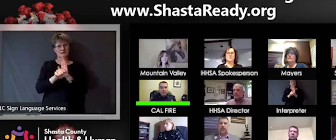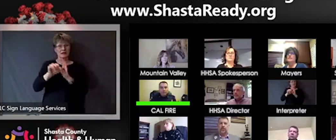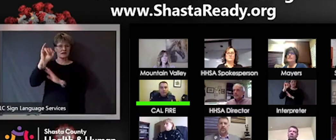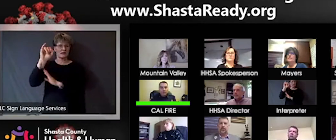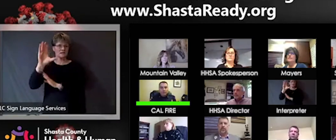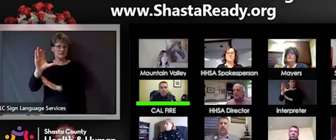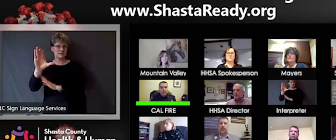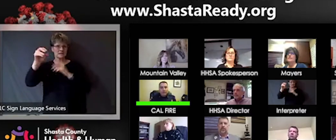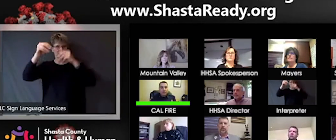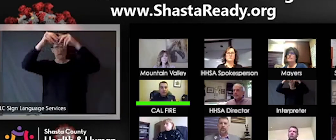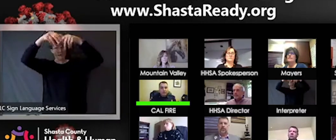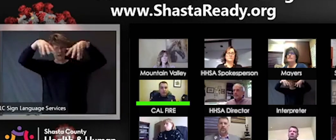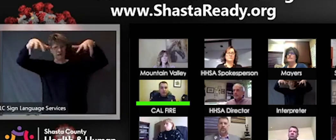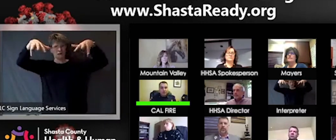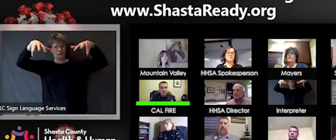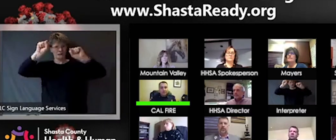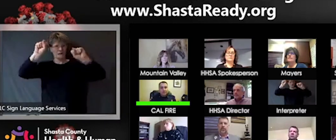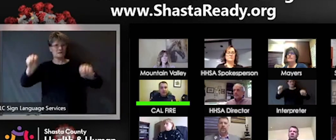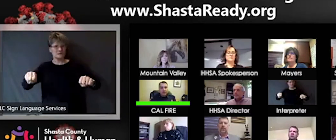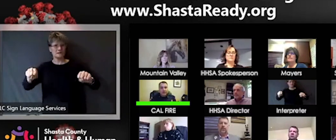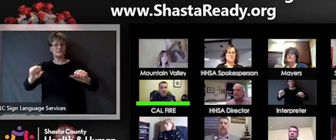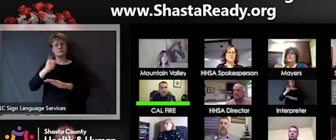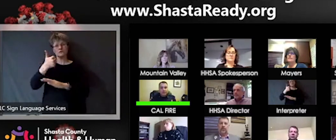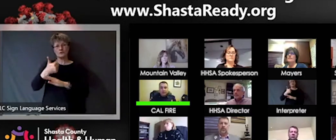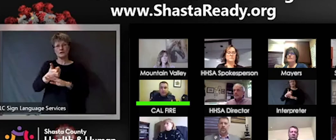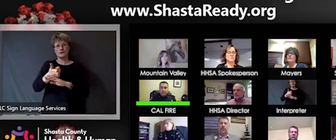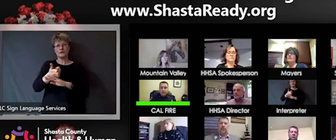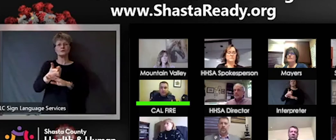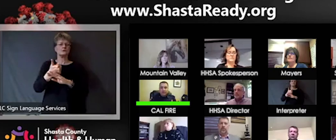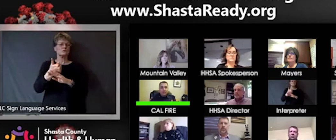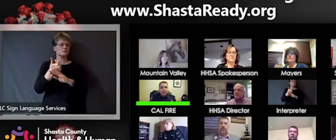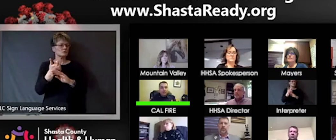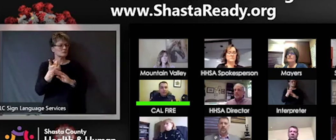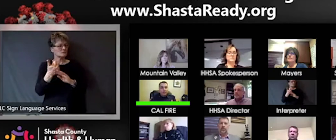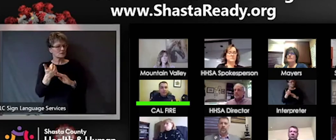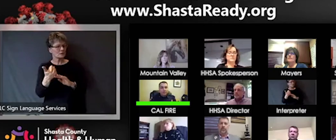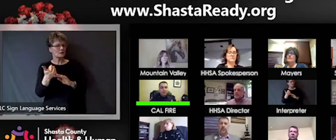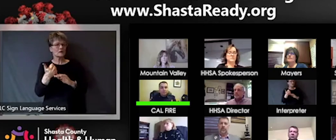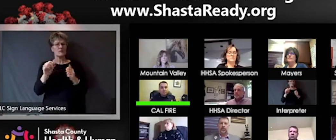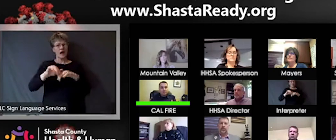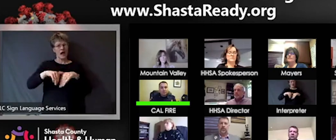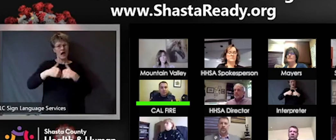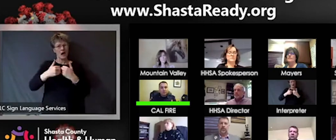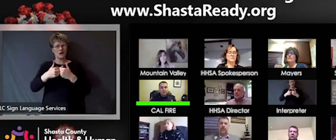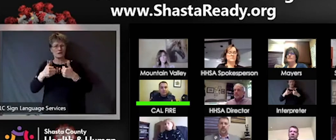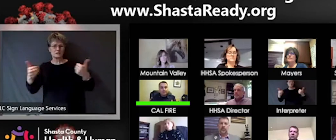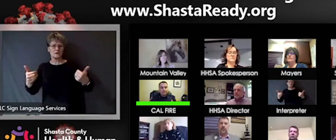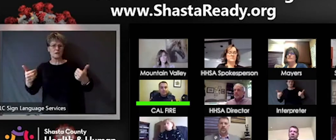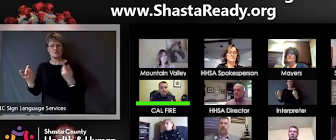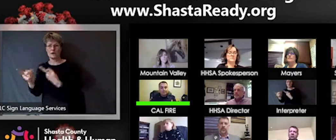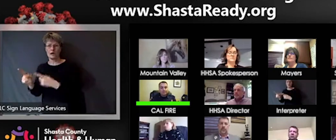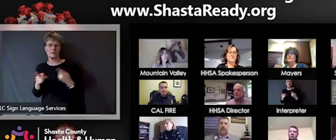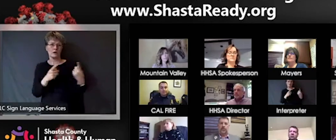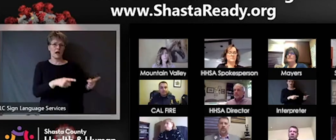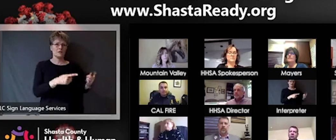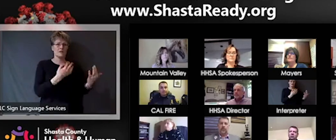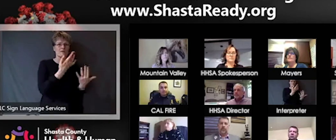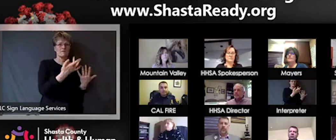create those separations at fire camp and try to minimize those exposures.